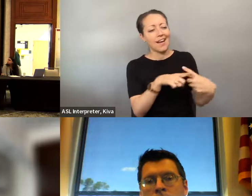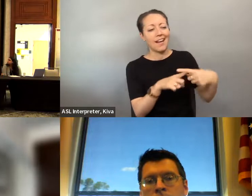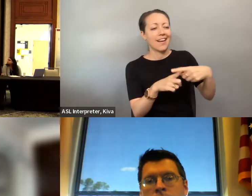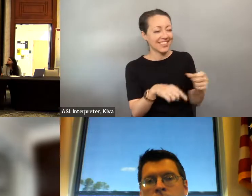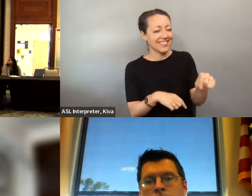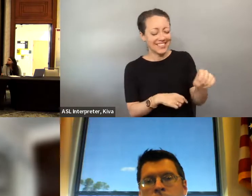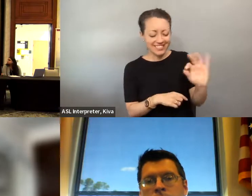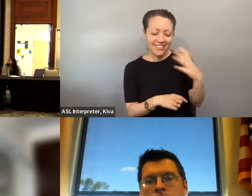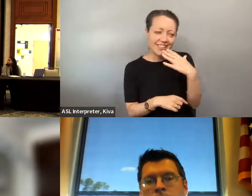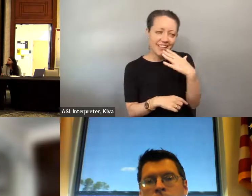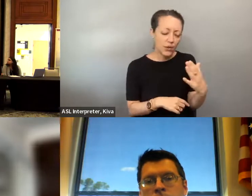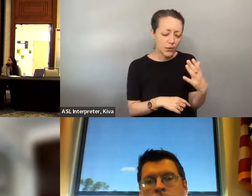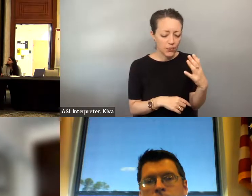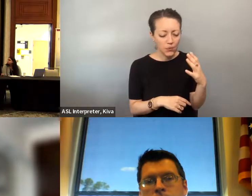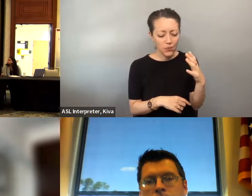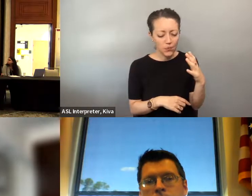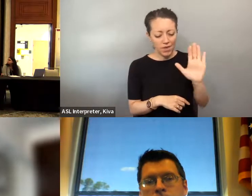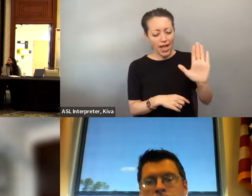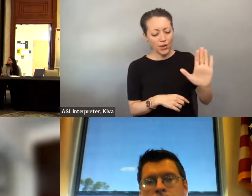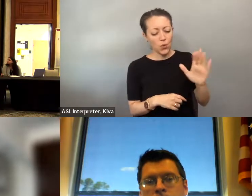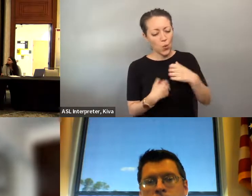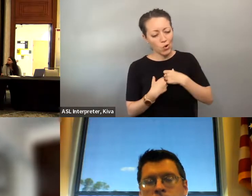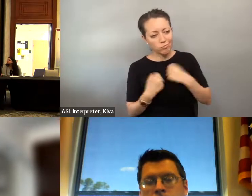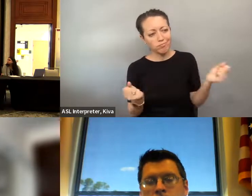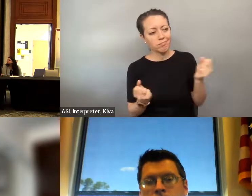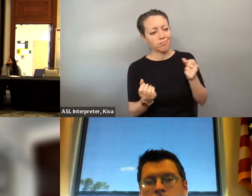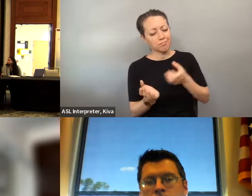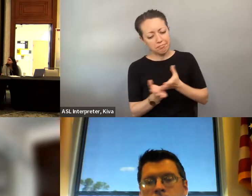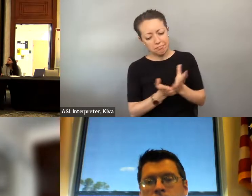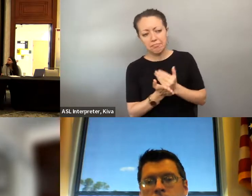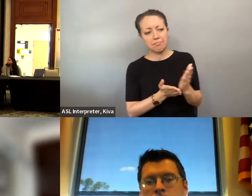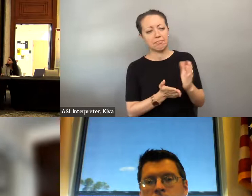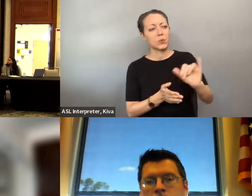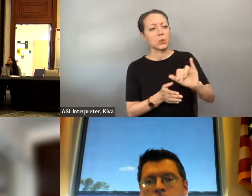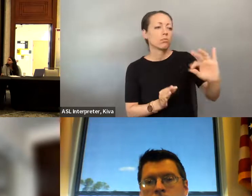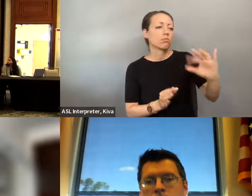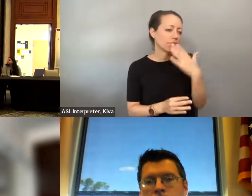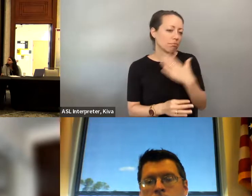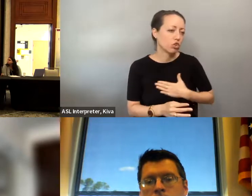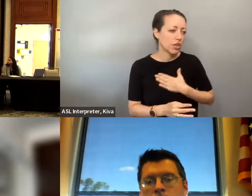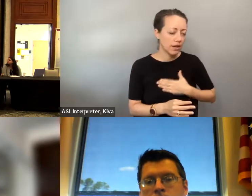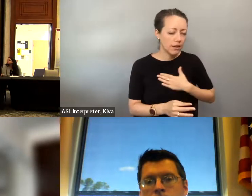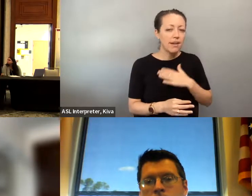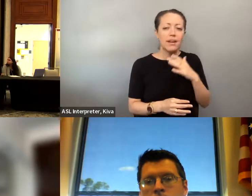» Yes, thank you so much, David and thank you for really speaking to a variety of intersectionality and